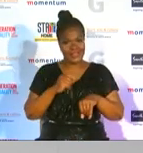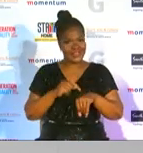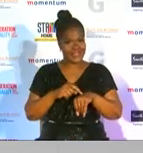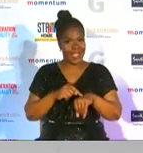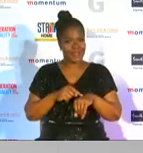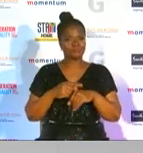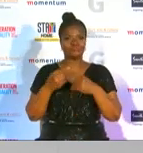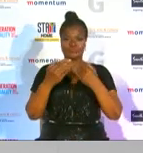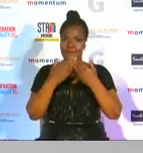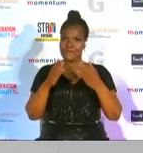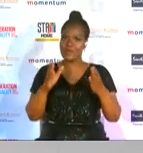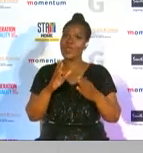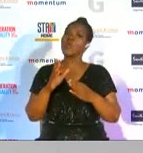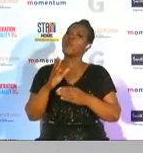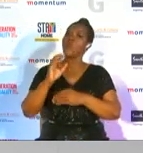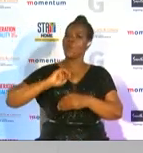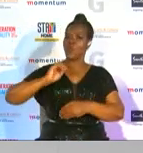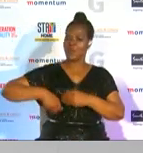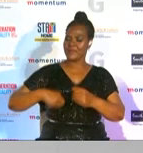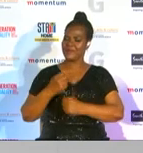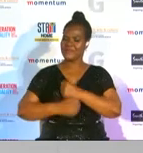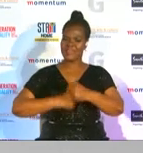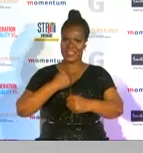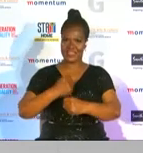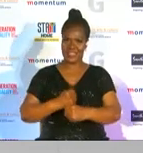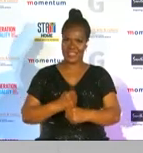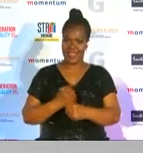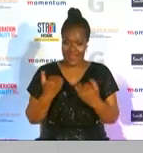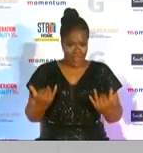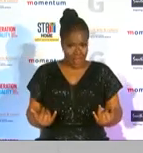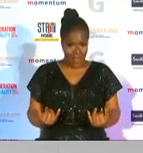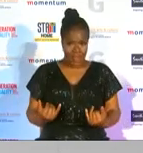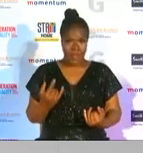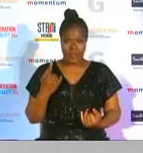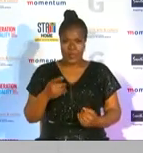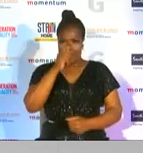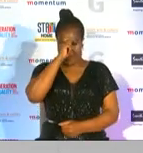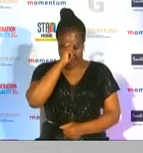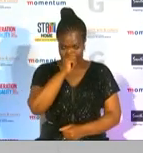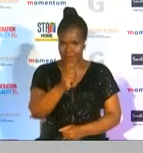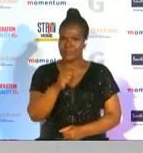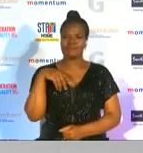of the year here we recognize a formidable woman who is shattering barriers in the world